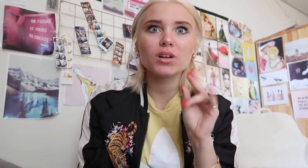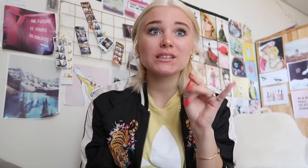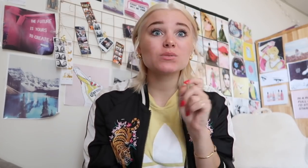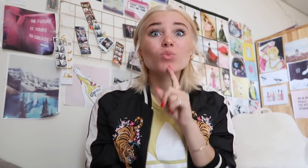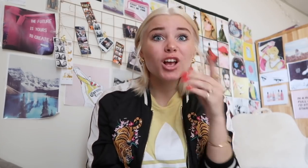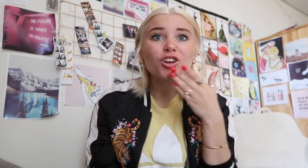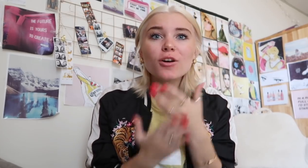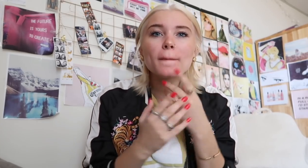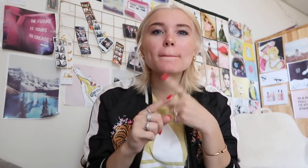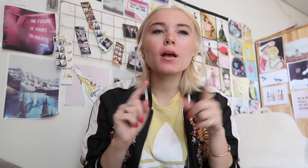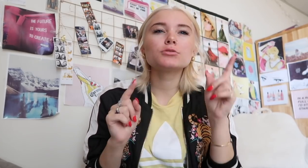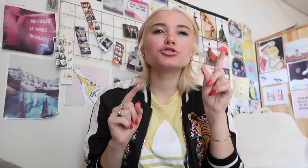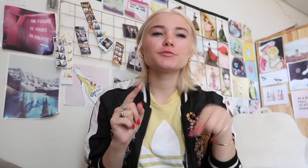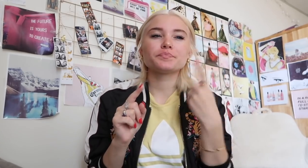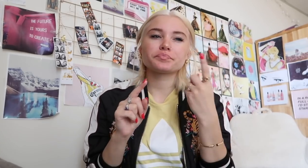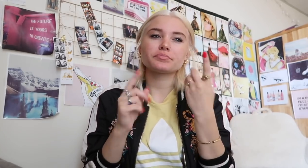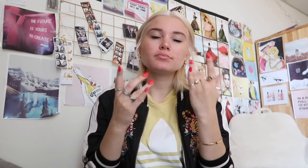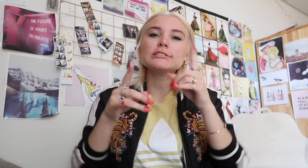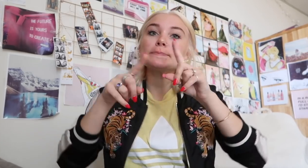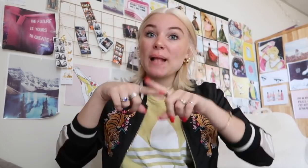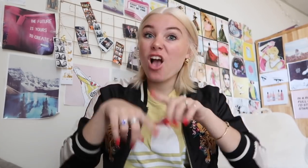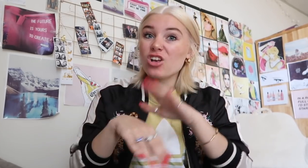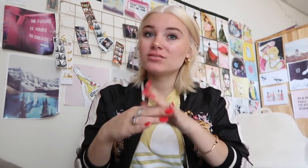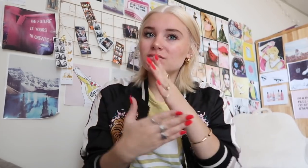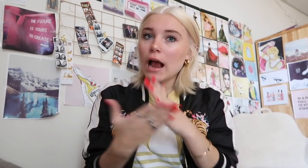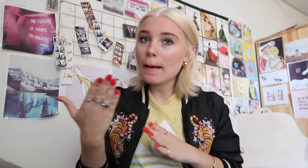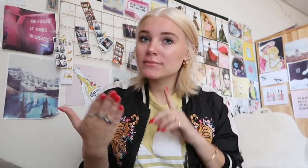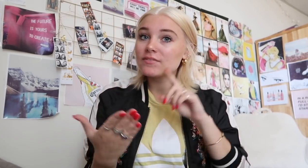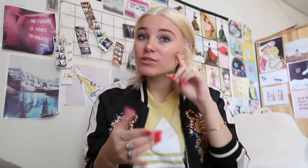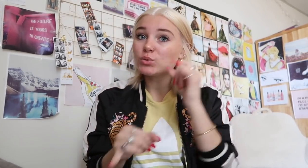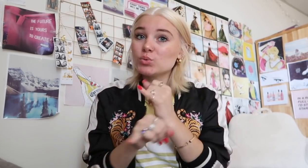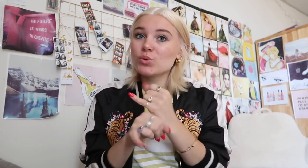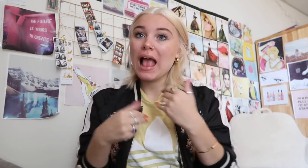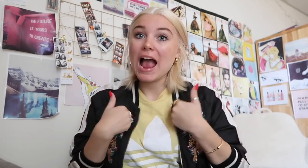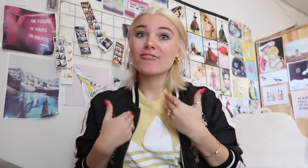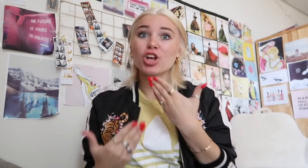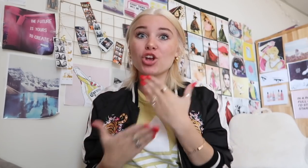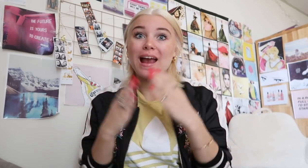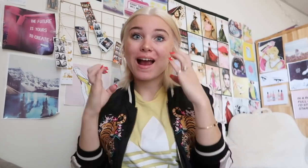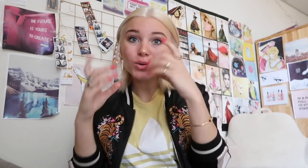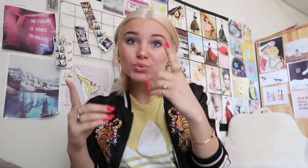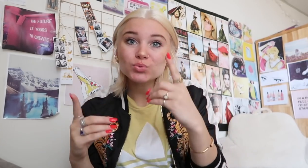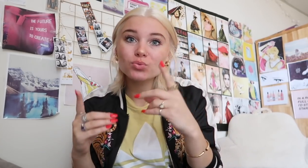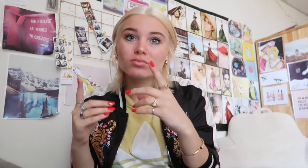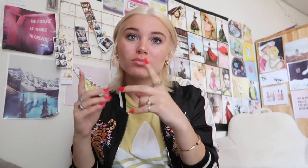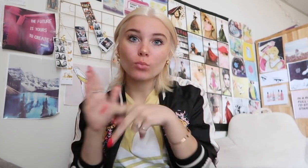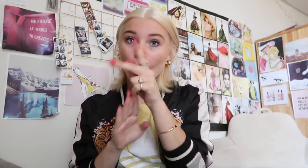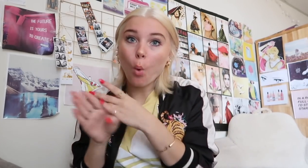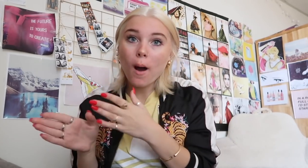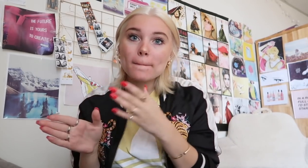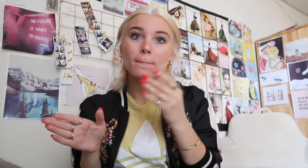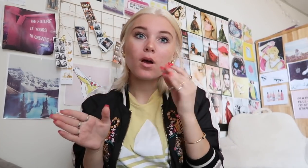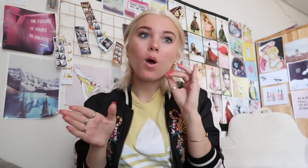no, it is really good it is just really depends on which deaf schools are you going to they might have really good education system